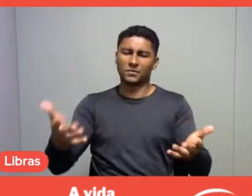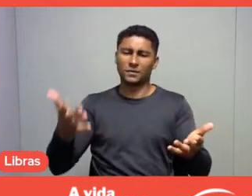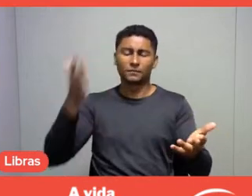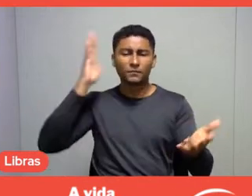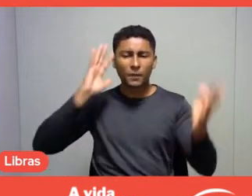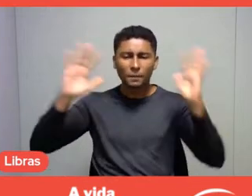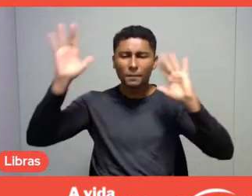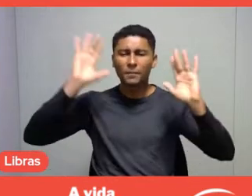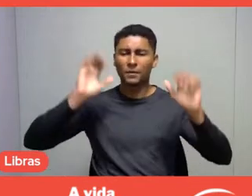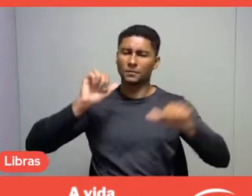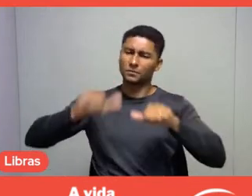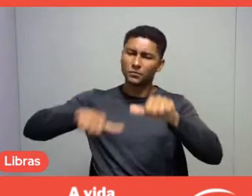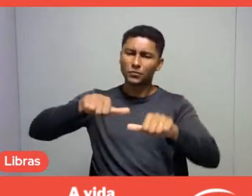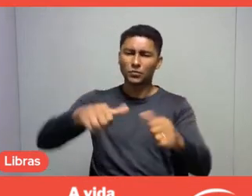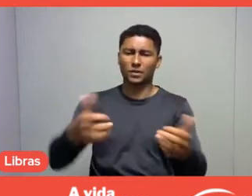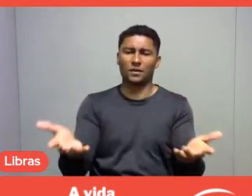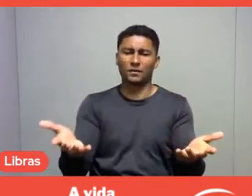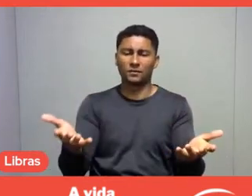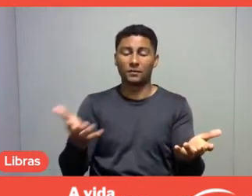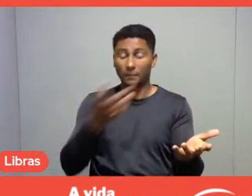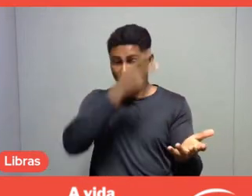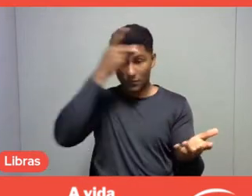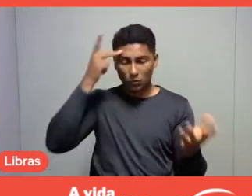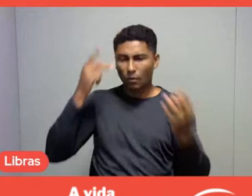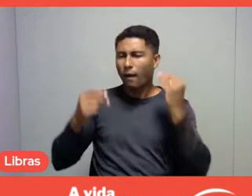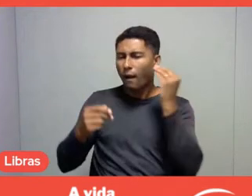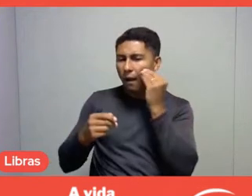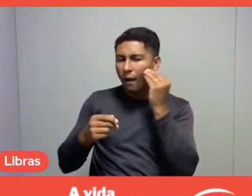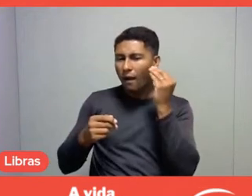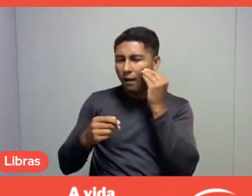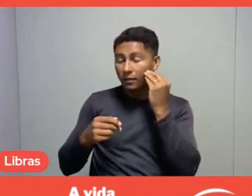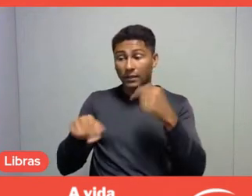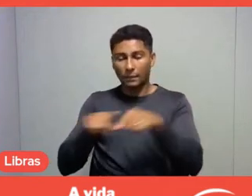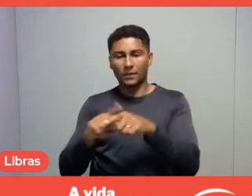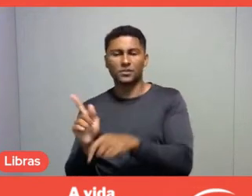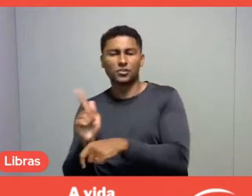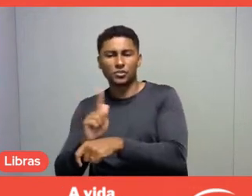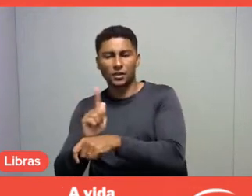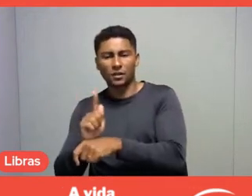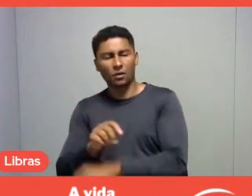of not only those who experience it, but of those who manage it or of those who are scientists researching the field.